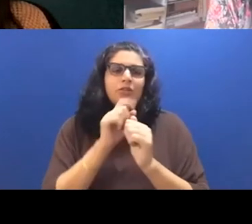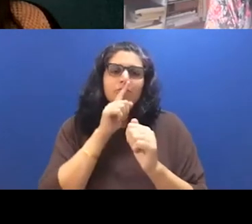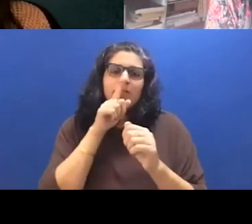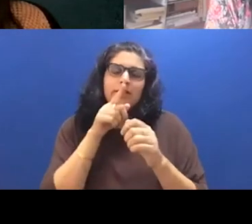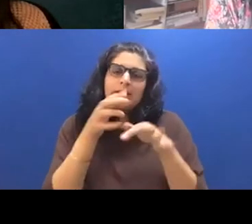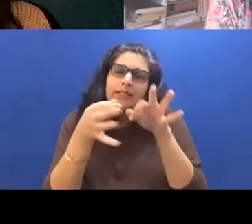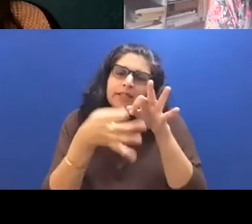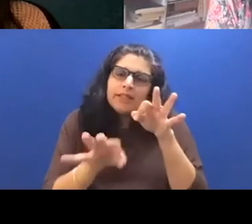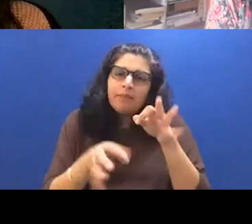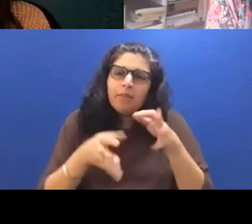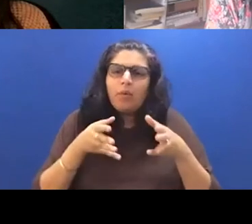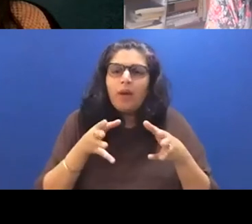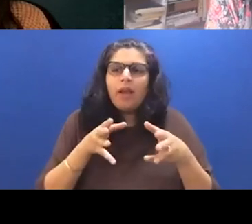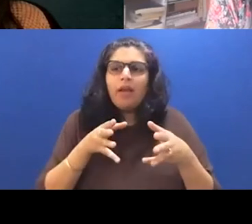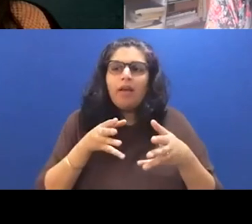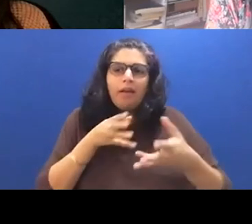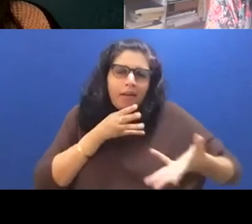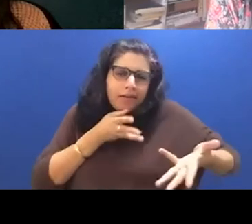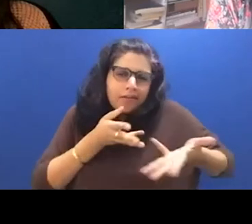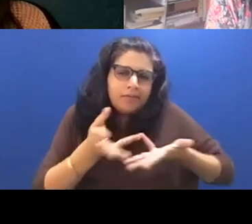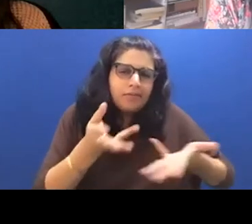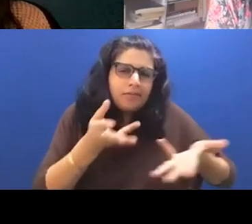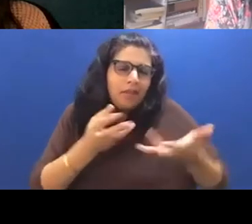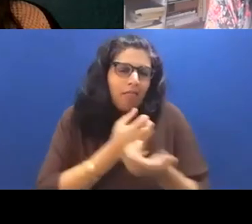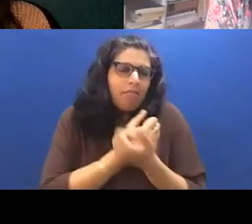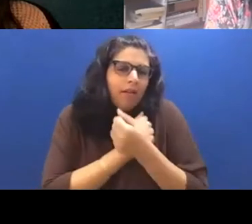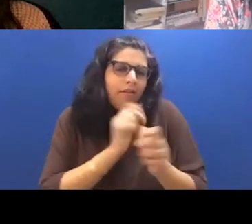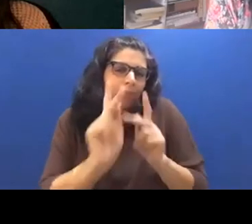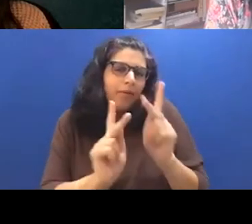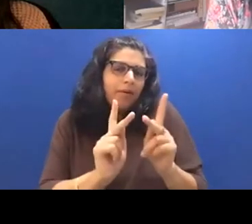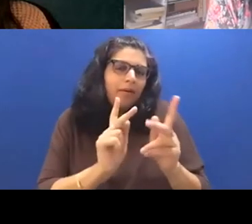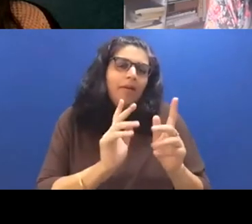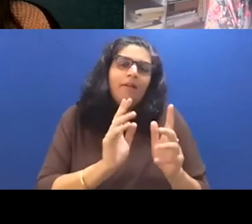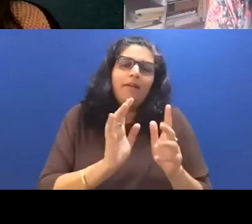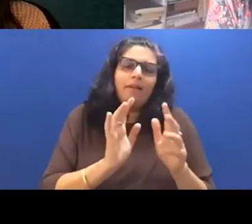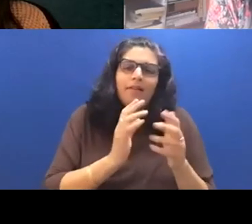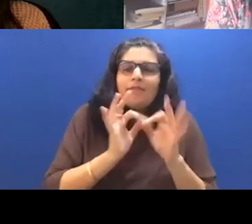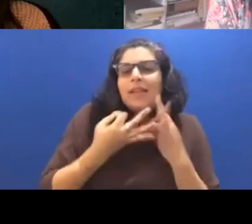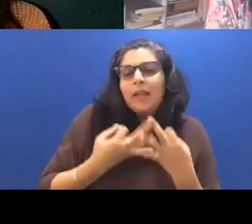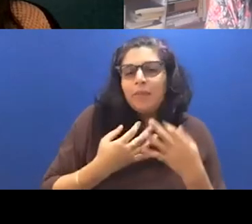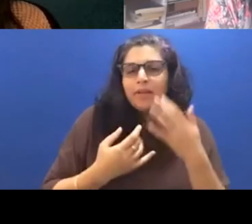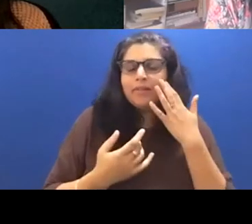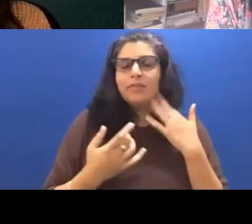ones and what happens you know, in a family and so I think that there's this idea of in